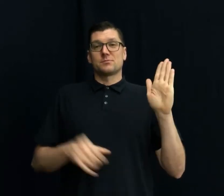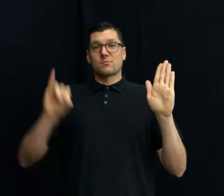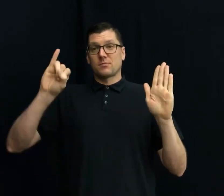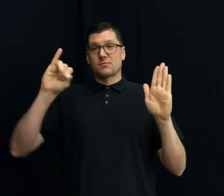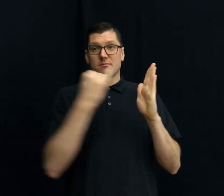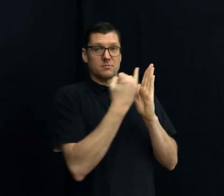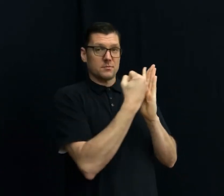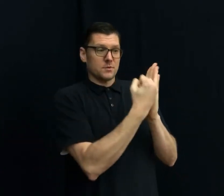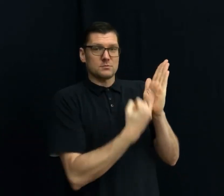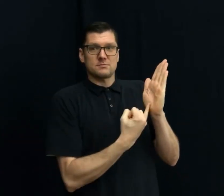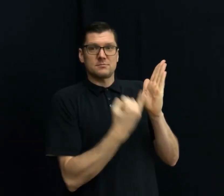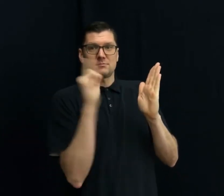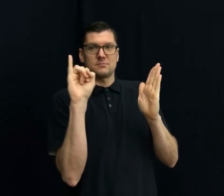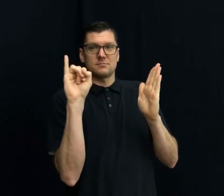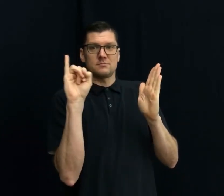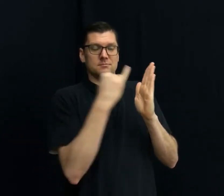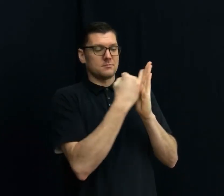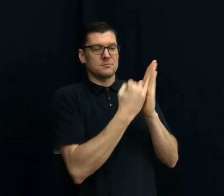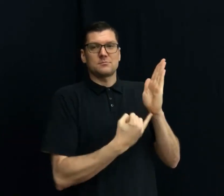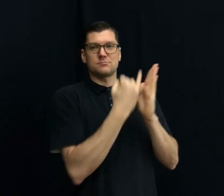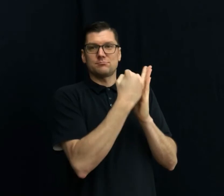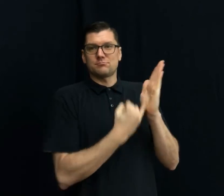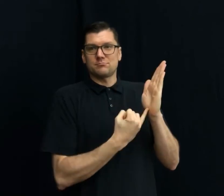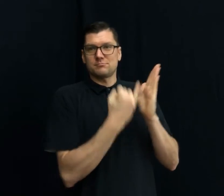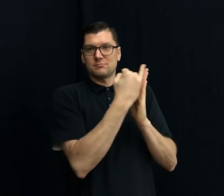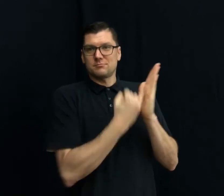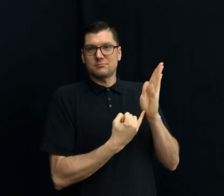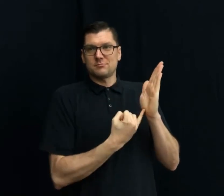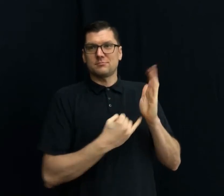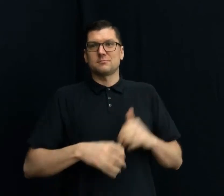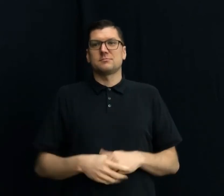ART